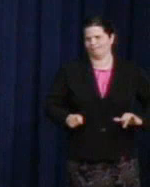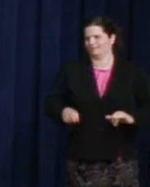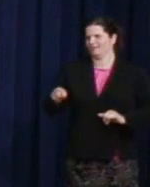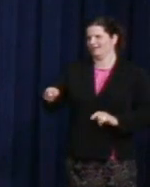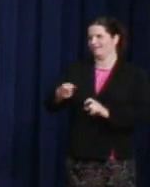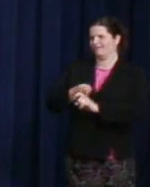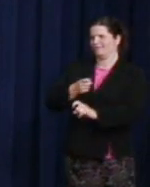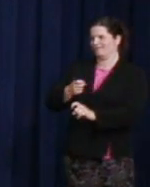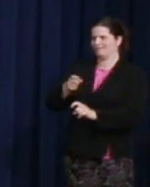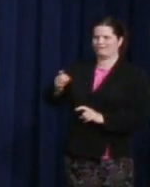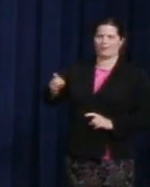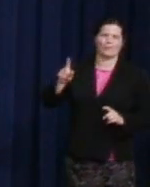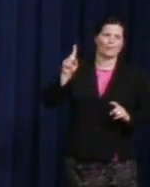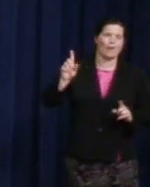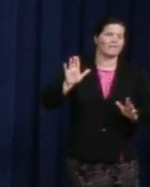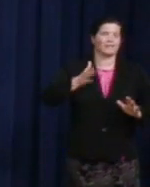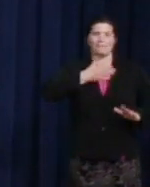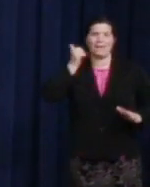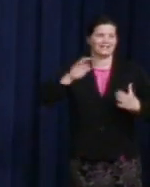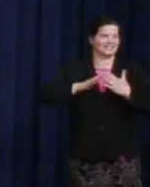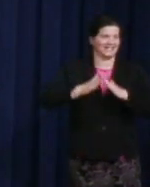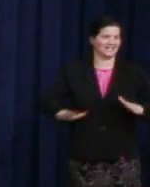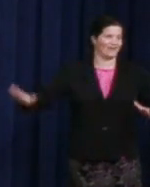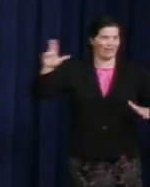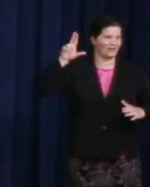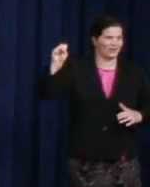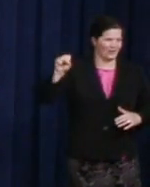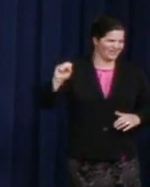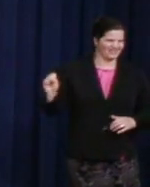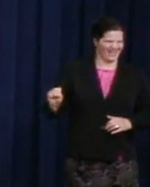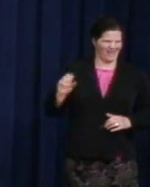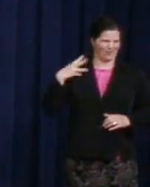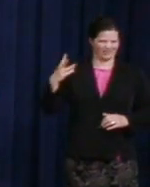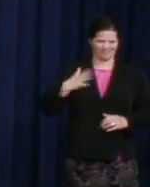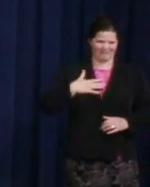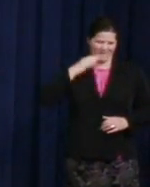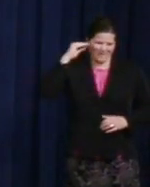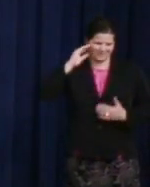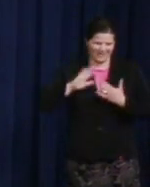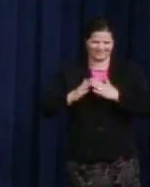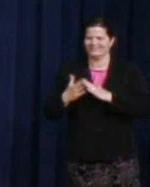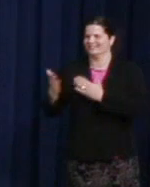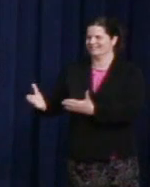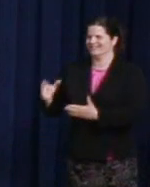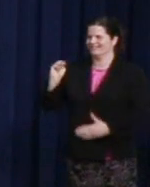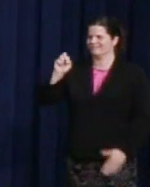that's my hometown of Seattle, Washington, please join me in welcoming Grammy-nominated singer/songwriter, Mary Lambert.